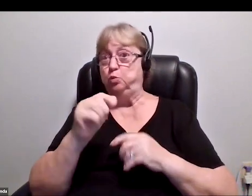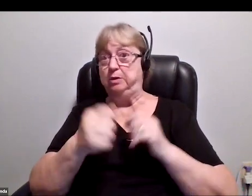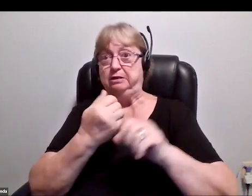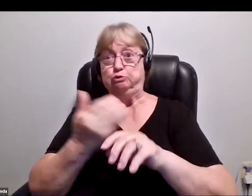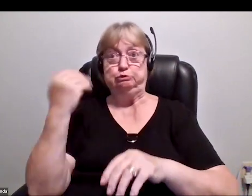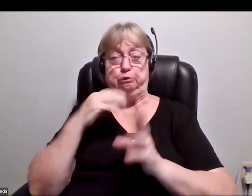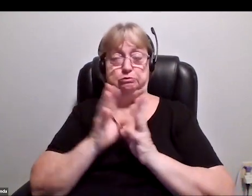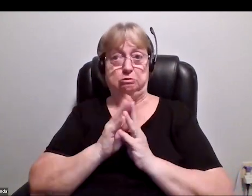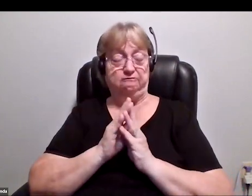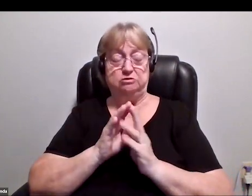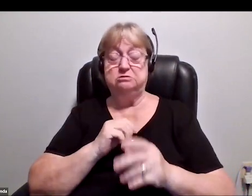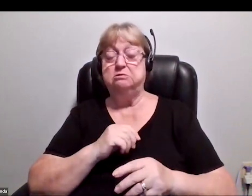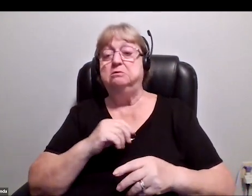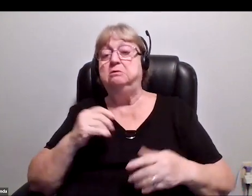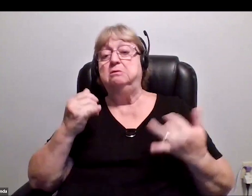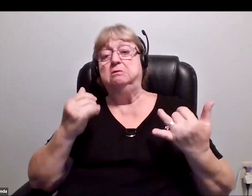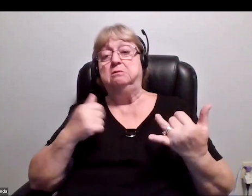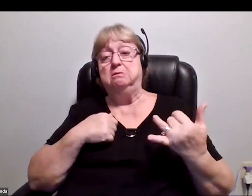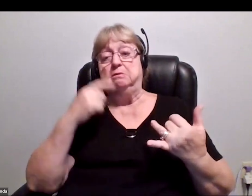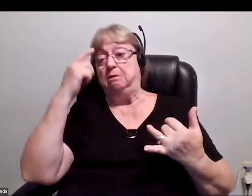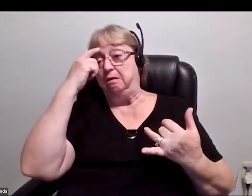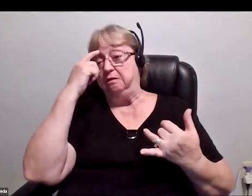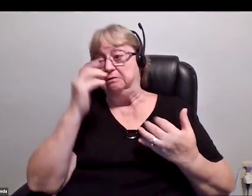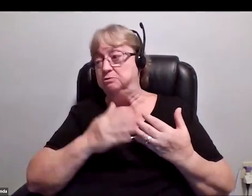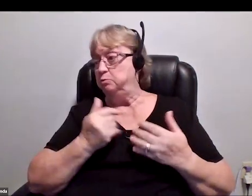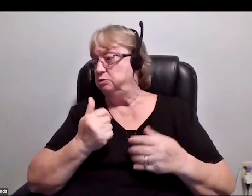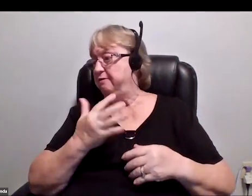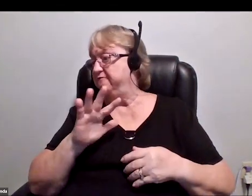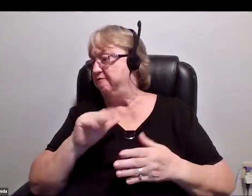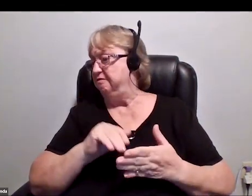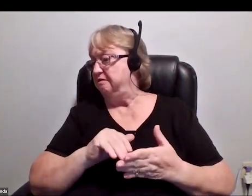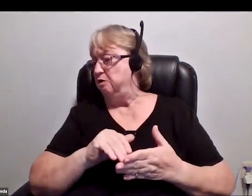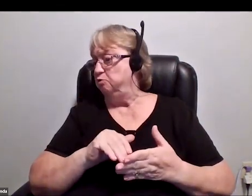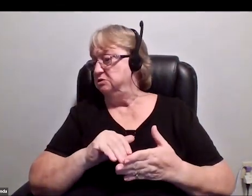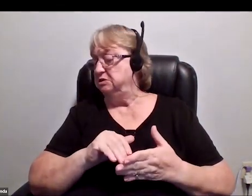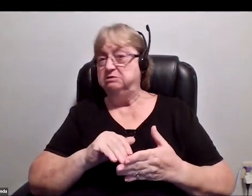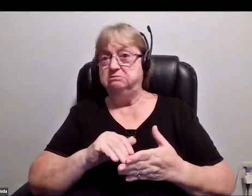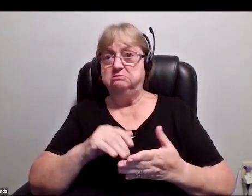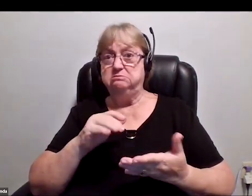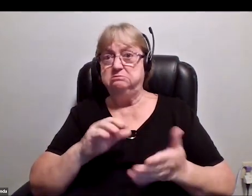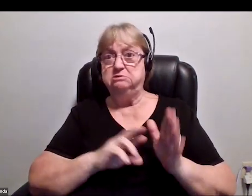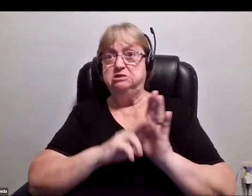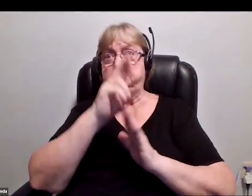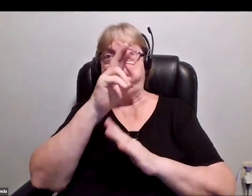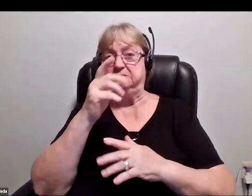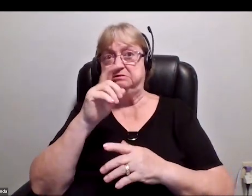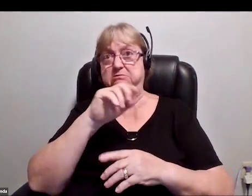Now I think there's probably almost 5,000 space startups that have started in the last decade, which is really cool.